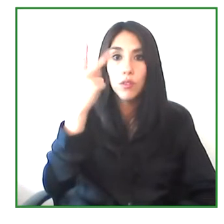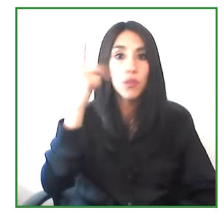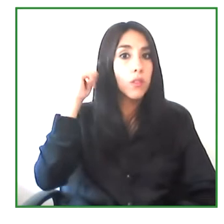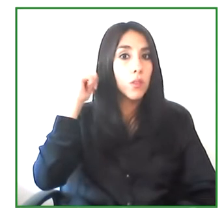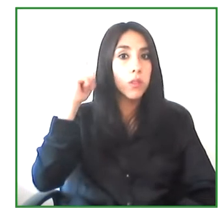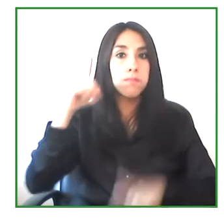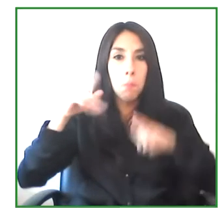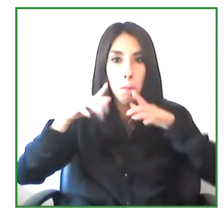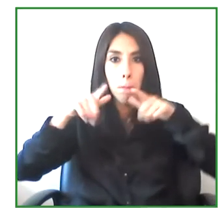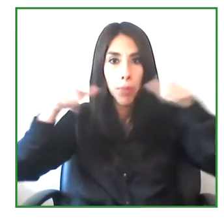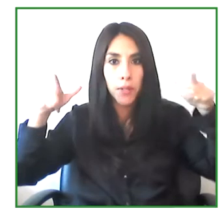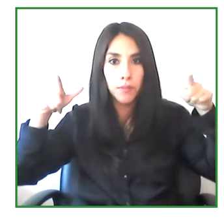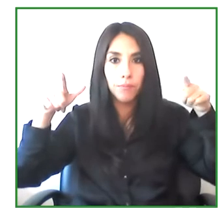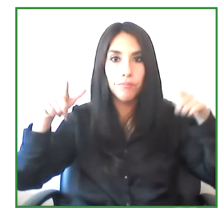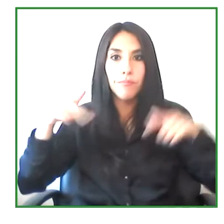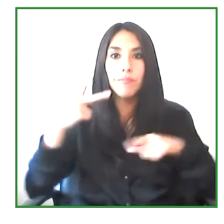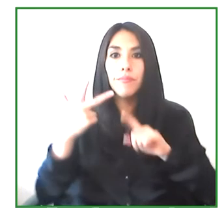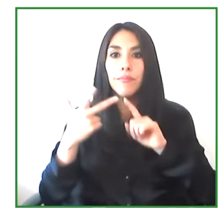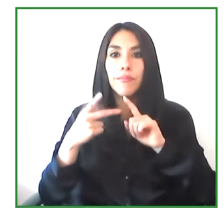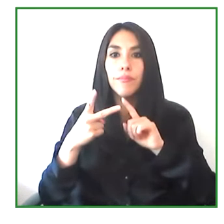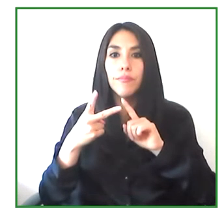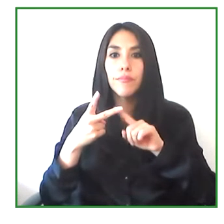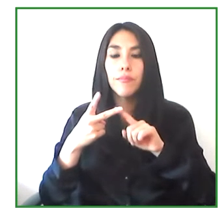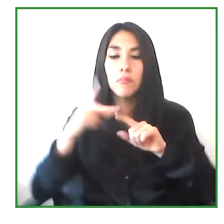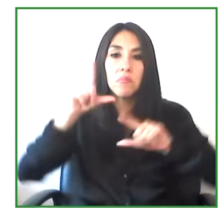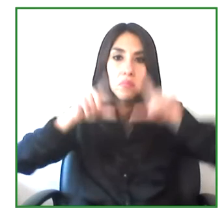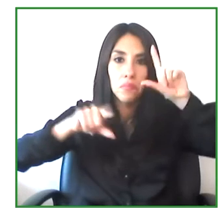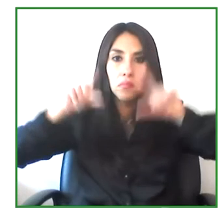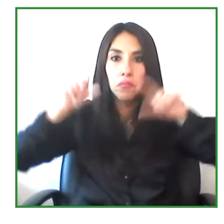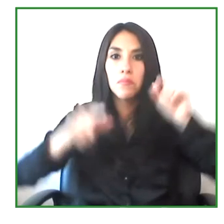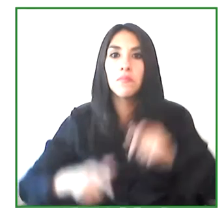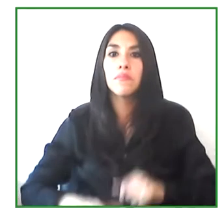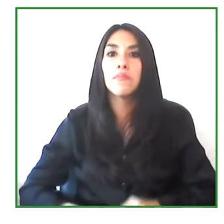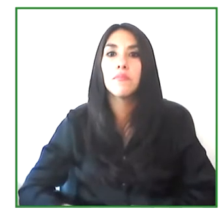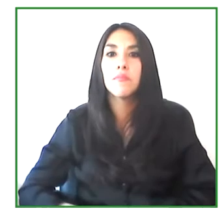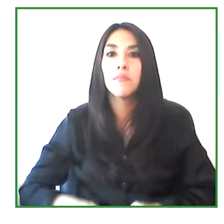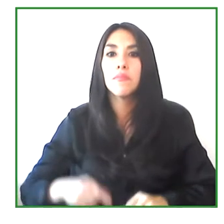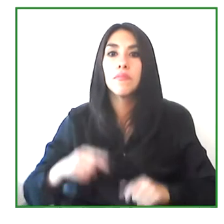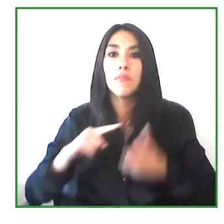where we have different indicators and tools or instruments